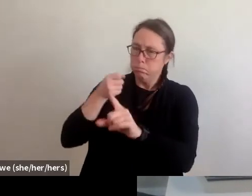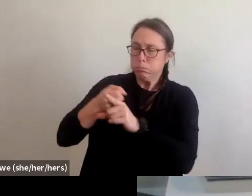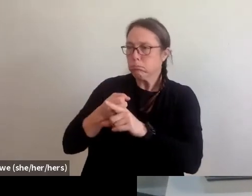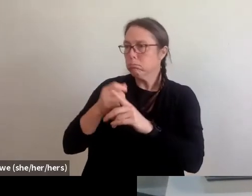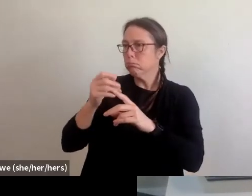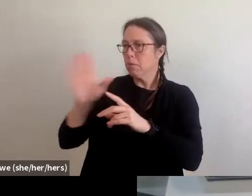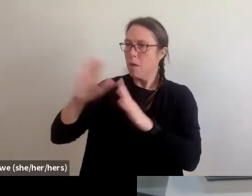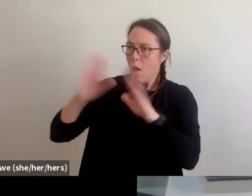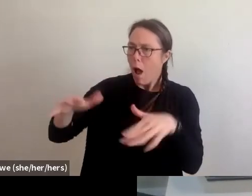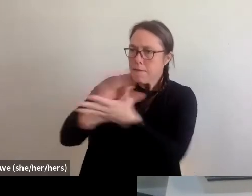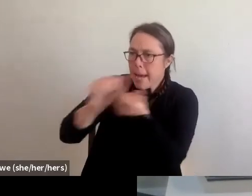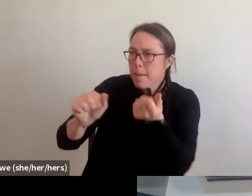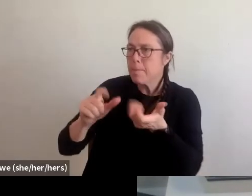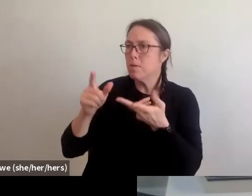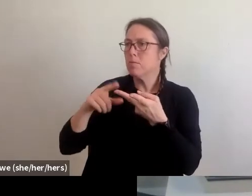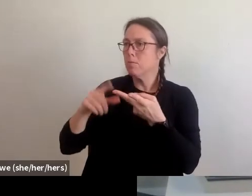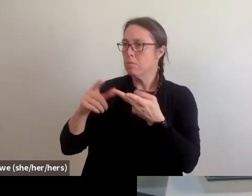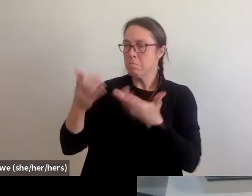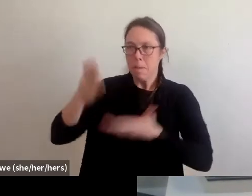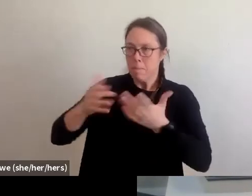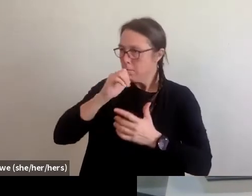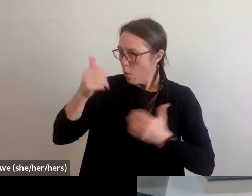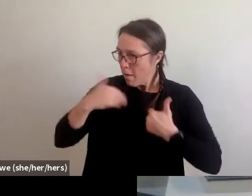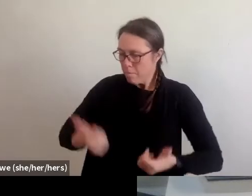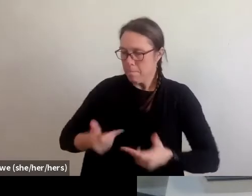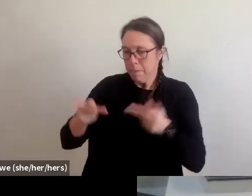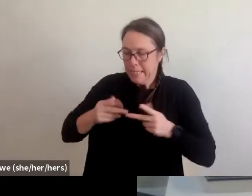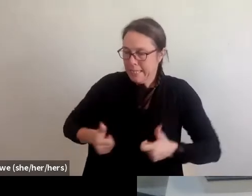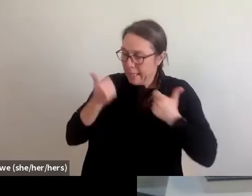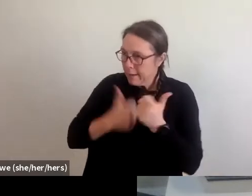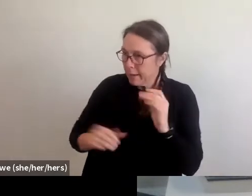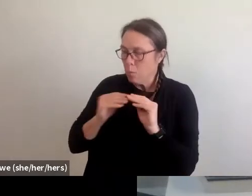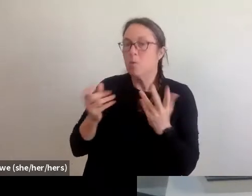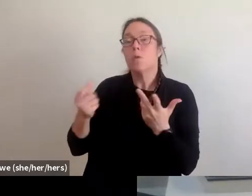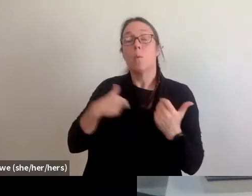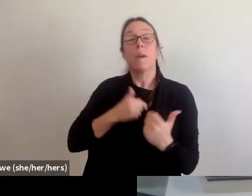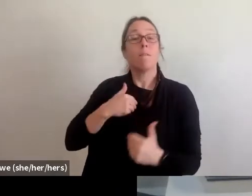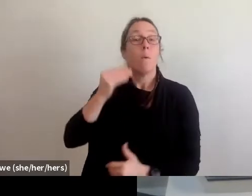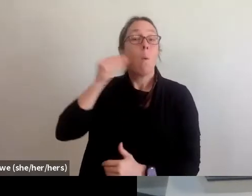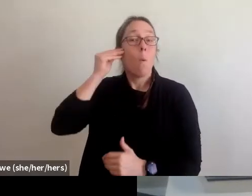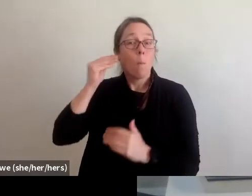So let's start with, okay, so we have homeowners and then we have renters.